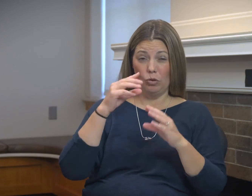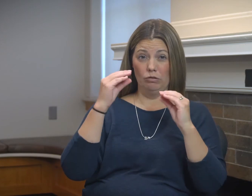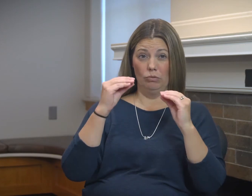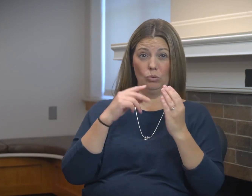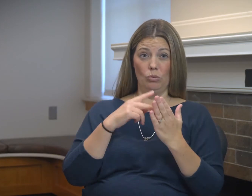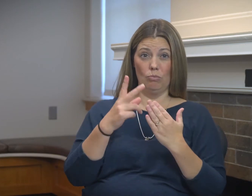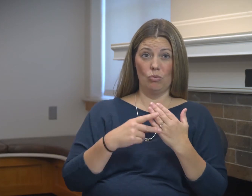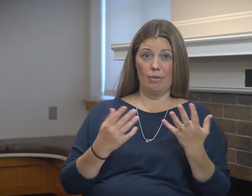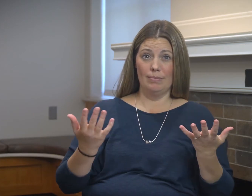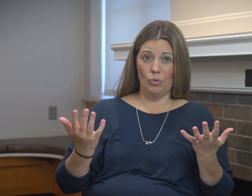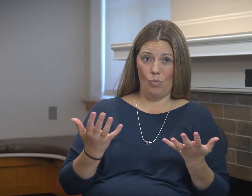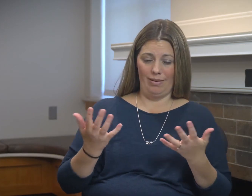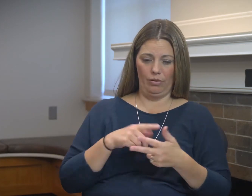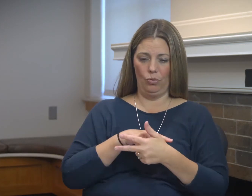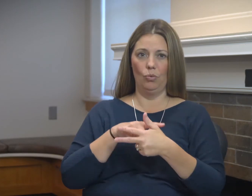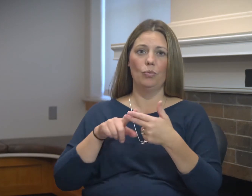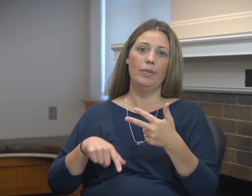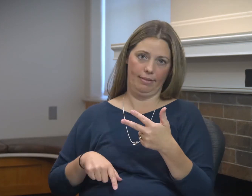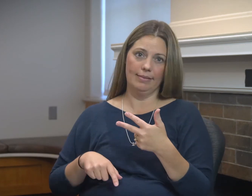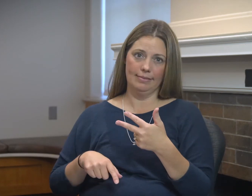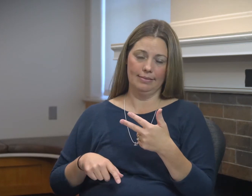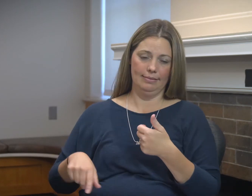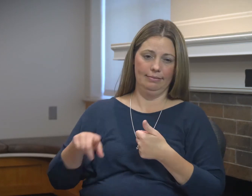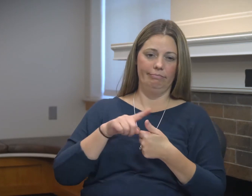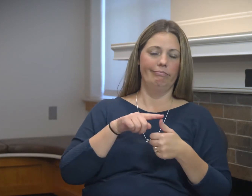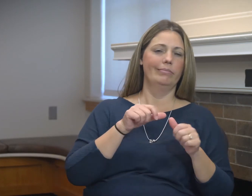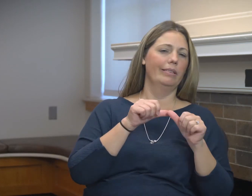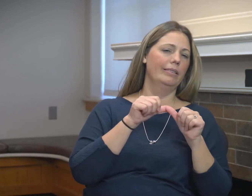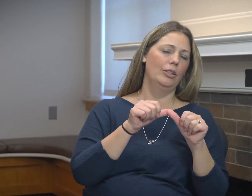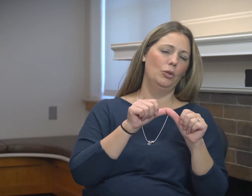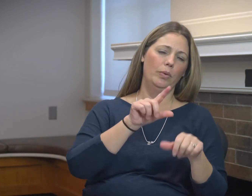this year the focus for instructional programs will be three main areas: